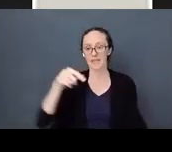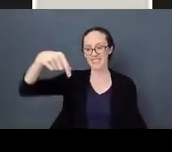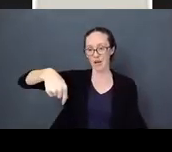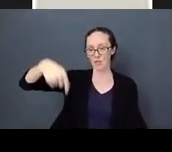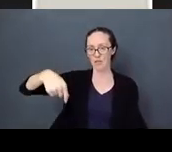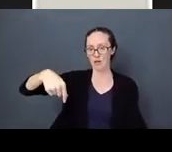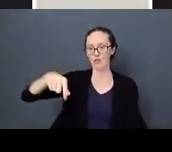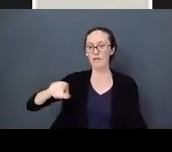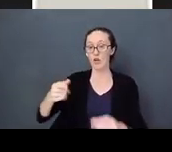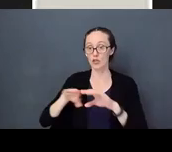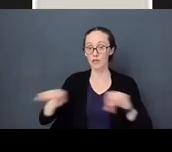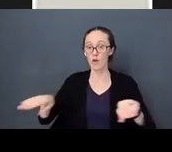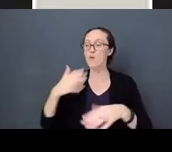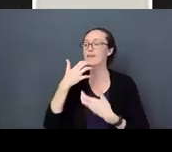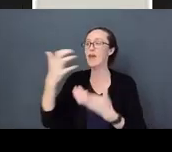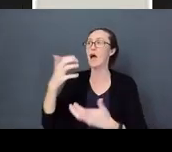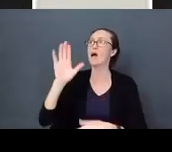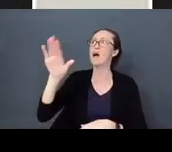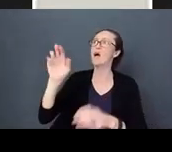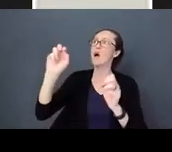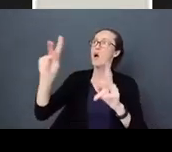"ok, guys get your coats we are going in the car. We are going to grandma's house.”